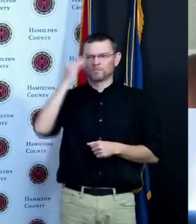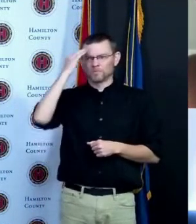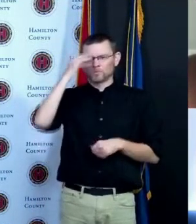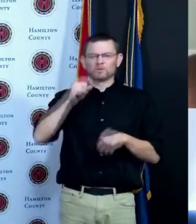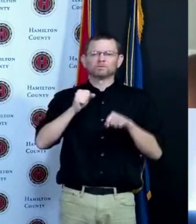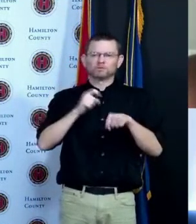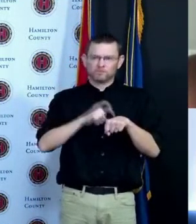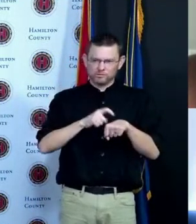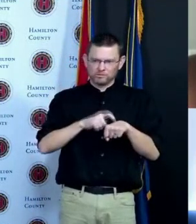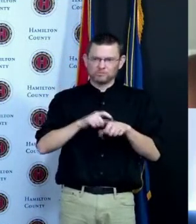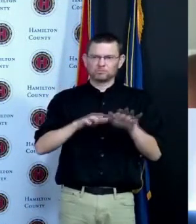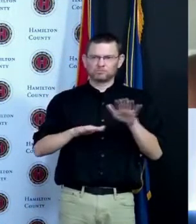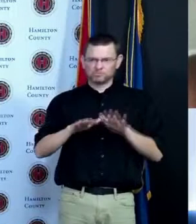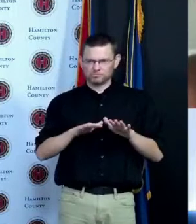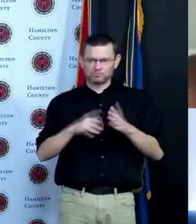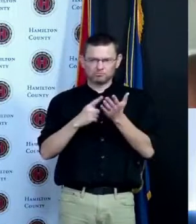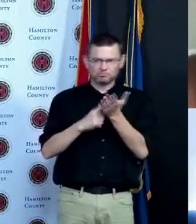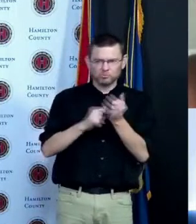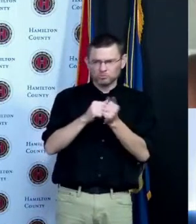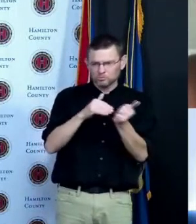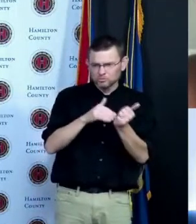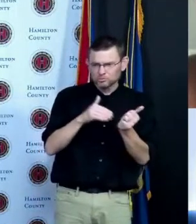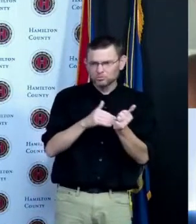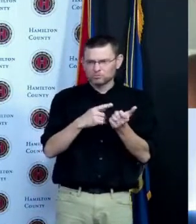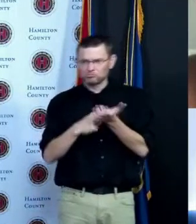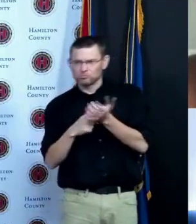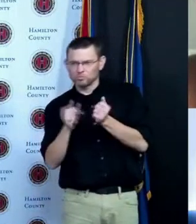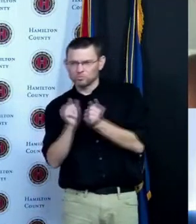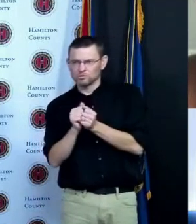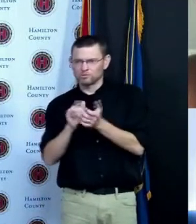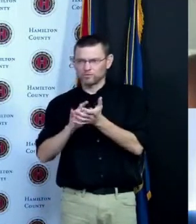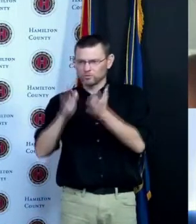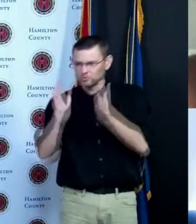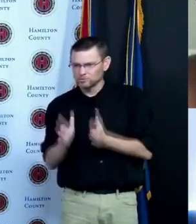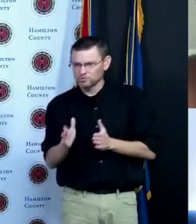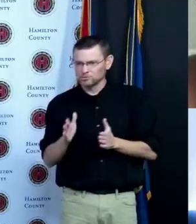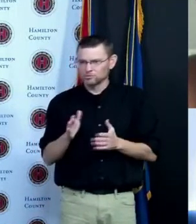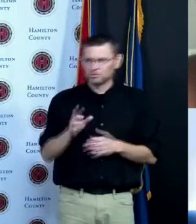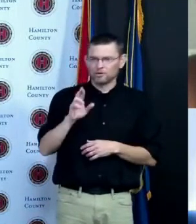doctor or a Pharmacist and we want to be there ready to vaccinate if if you've made that choice